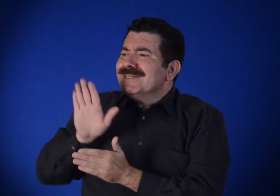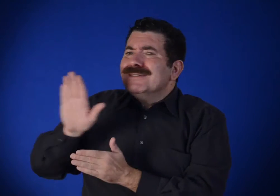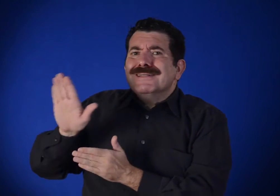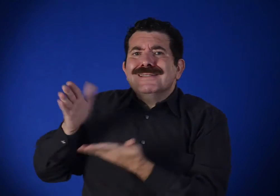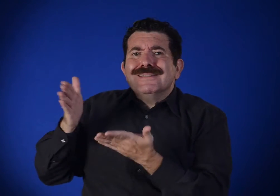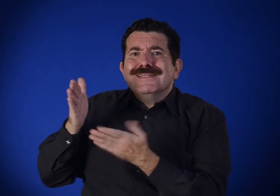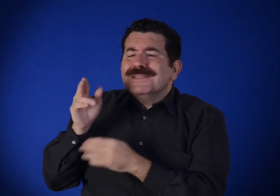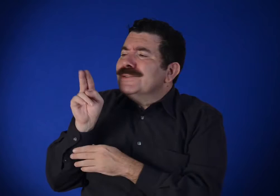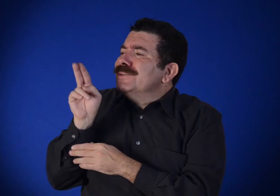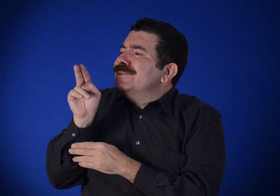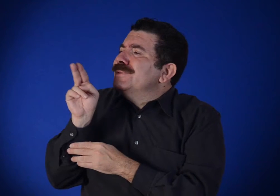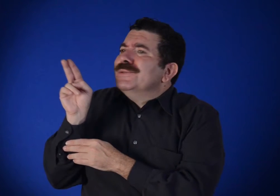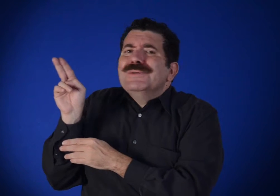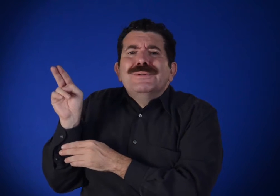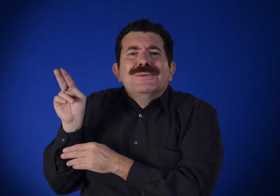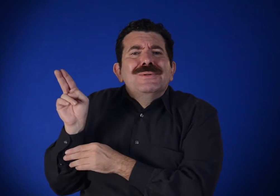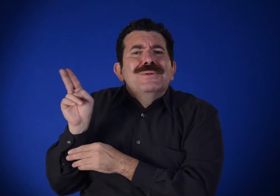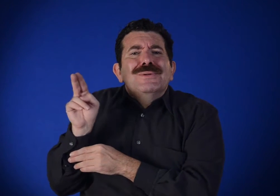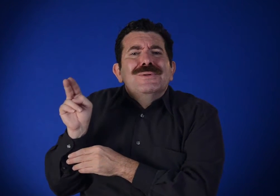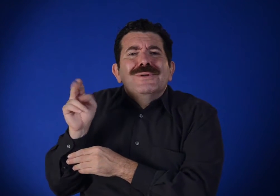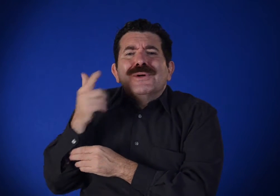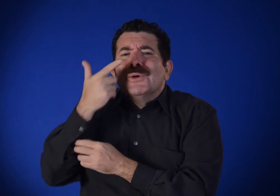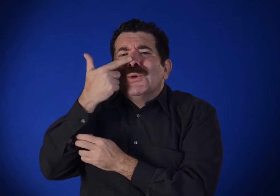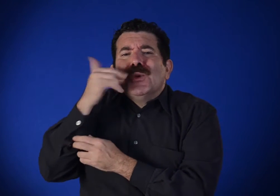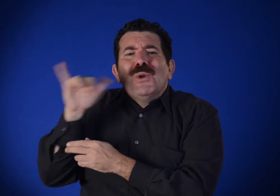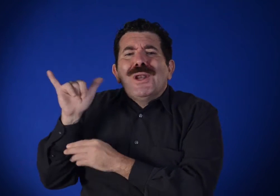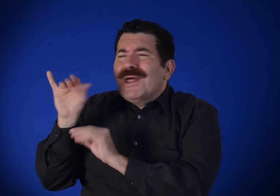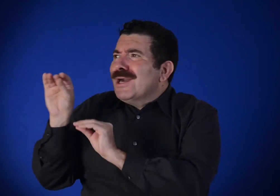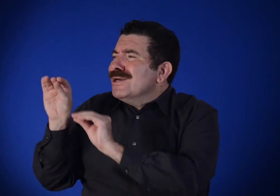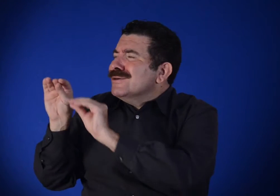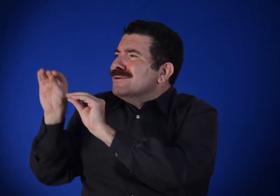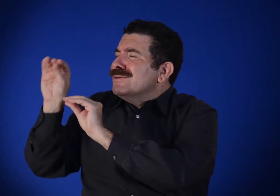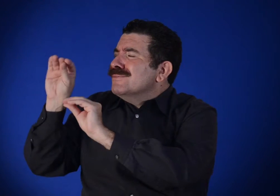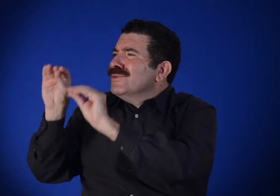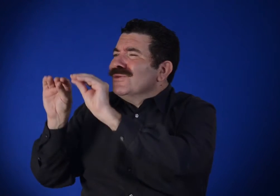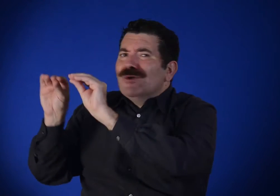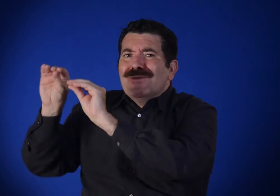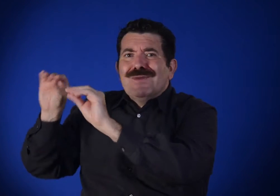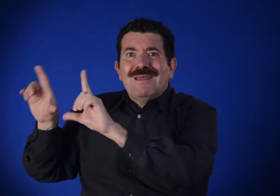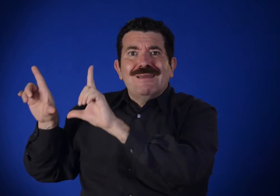The small brushstrokes create a sense of movement.